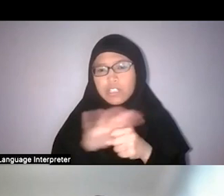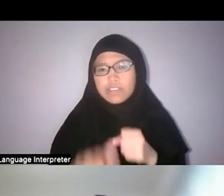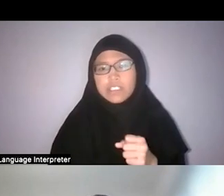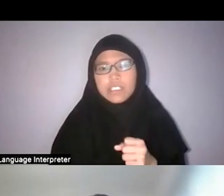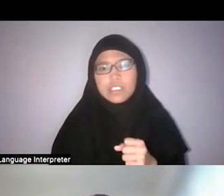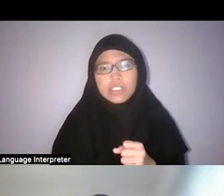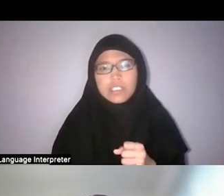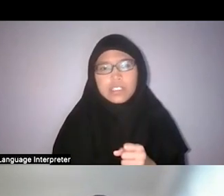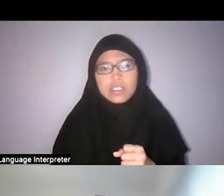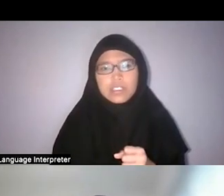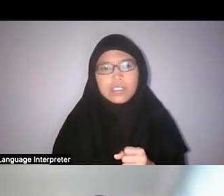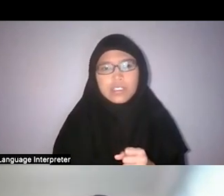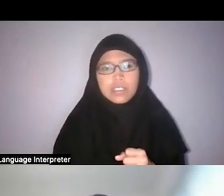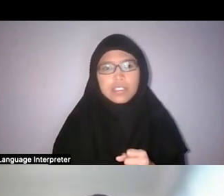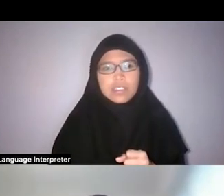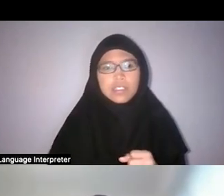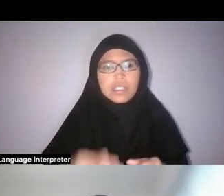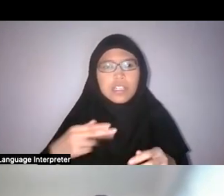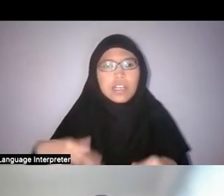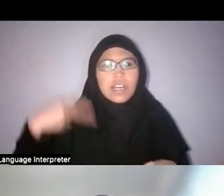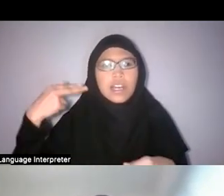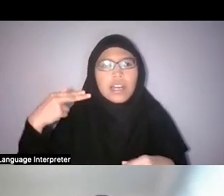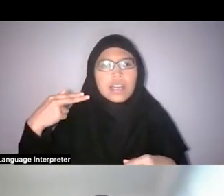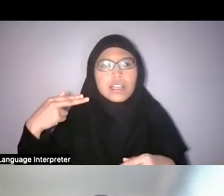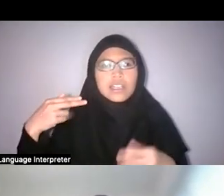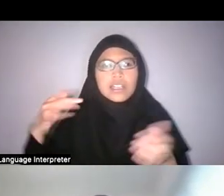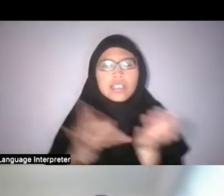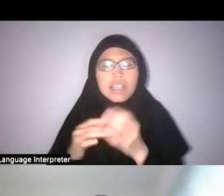What is the place of the histories of family farms in our changing food system,